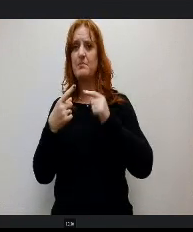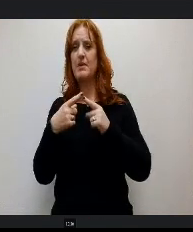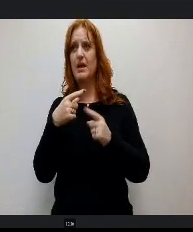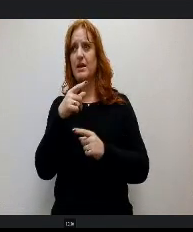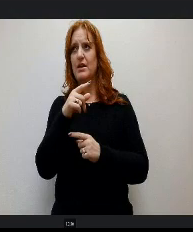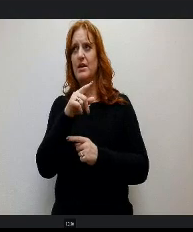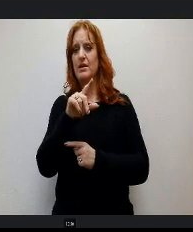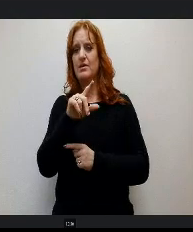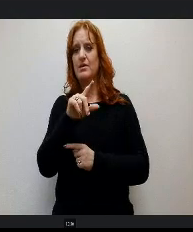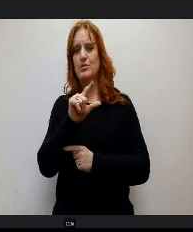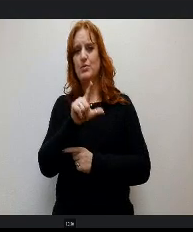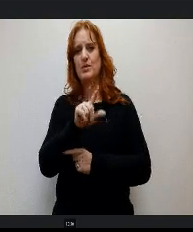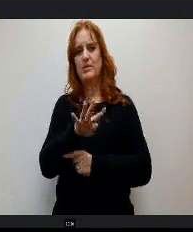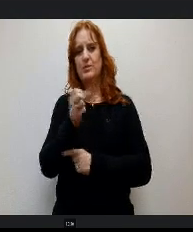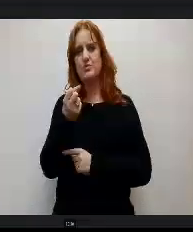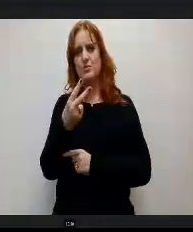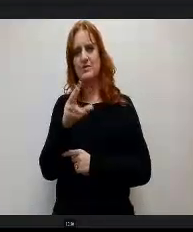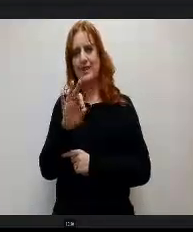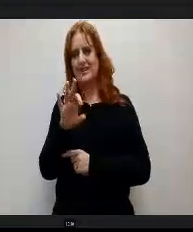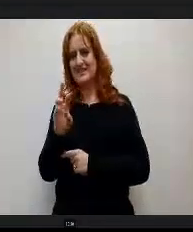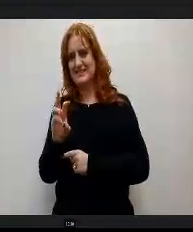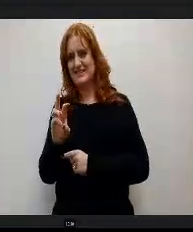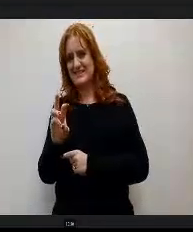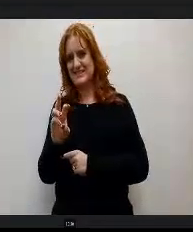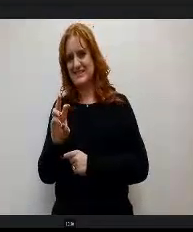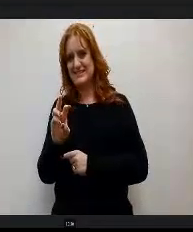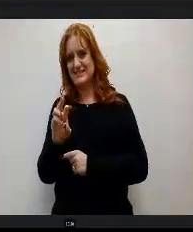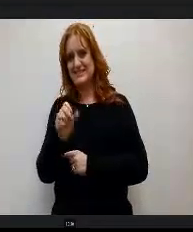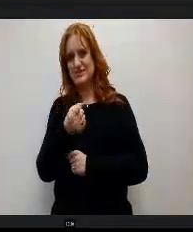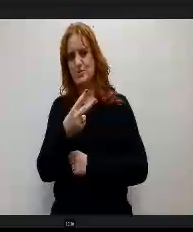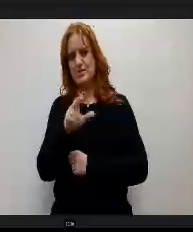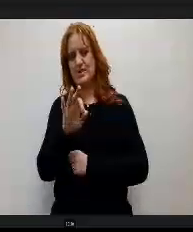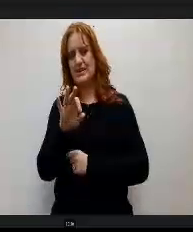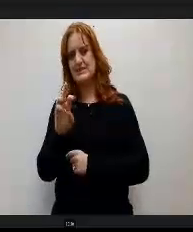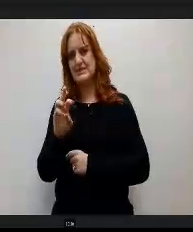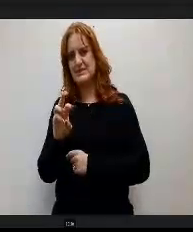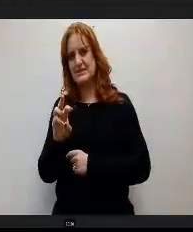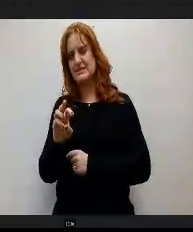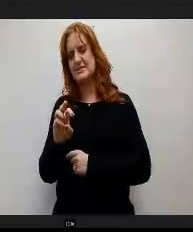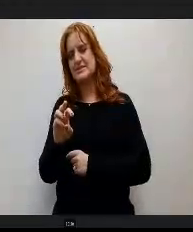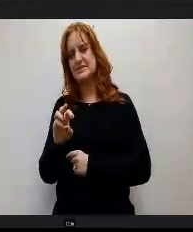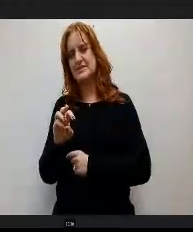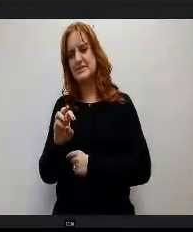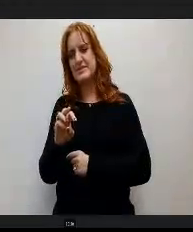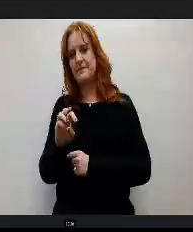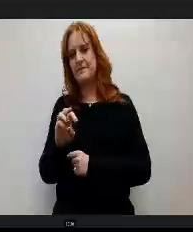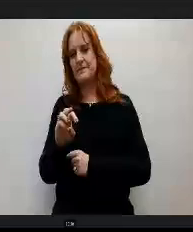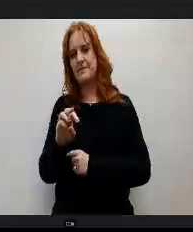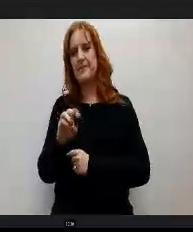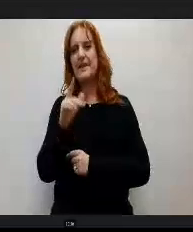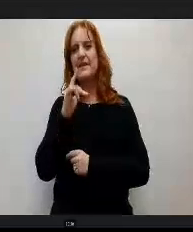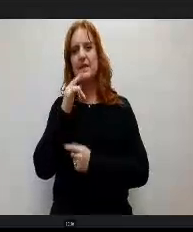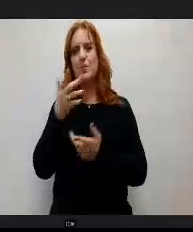12/96, House Bill 1290 This is a seeks to modify the Colorado Open